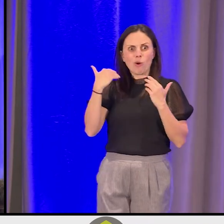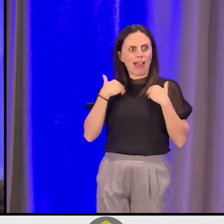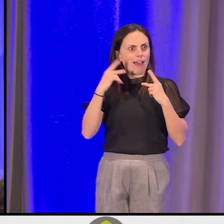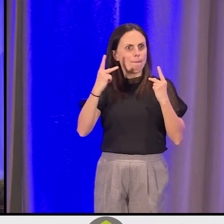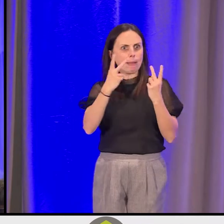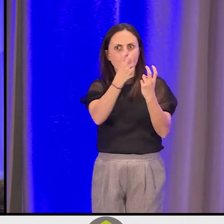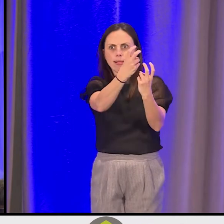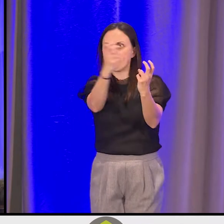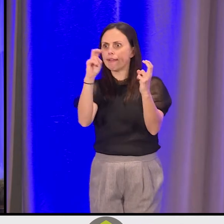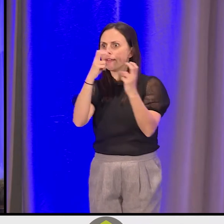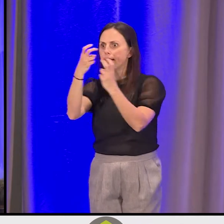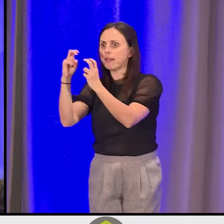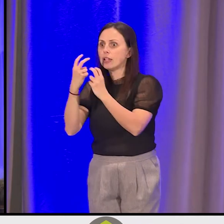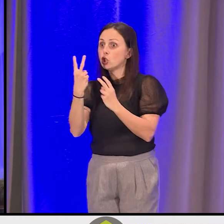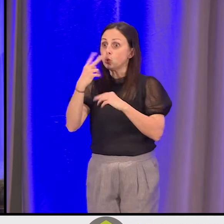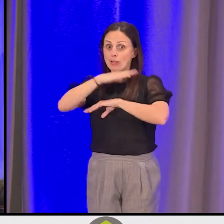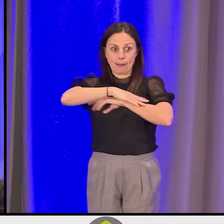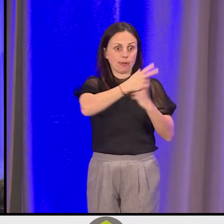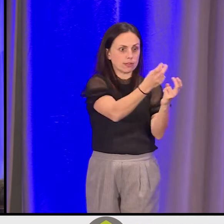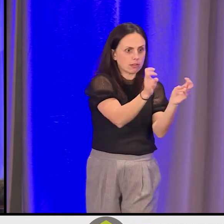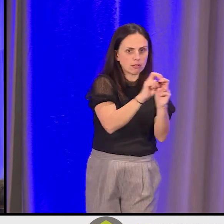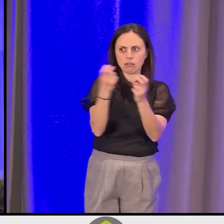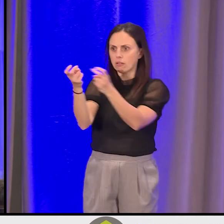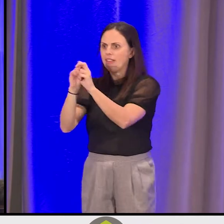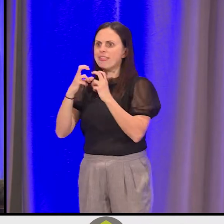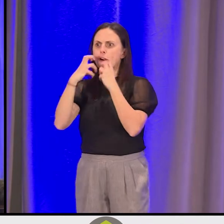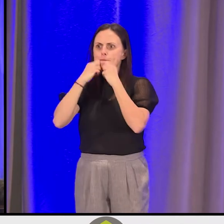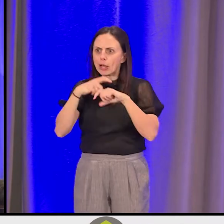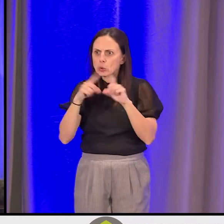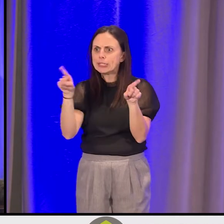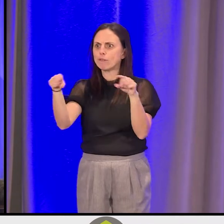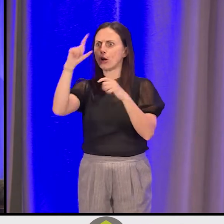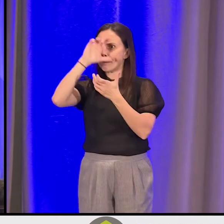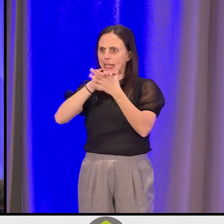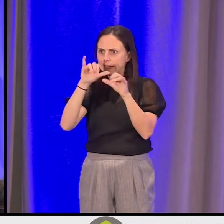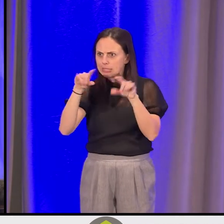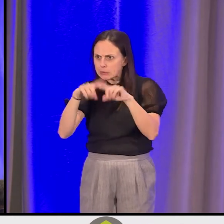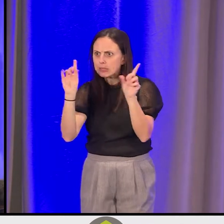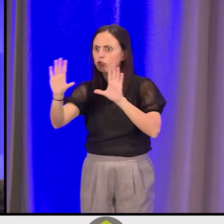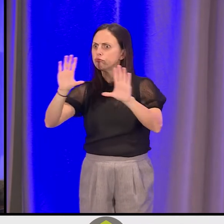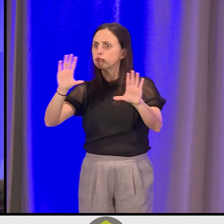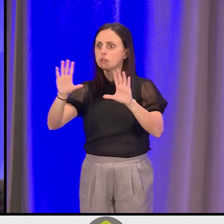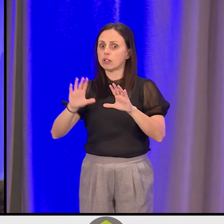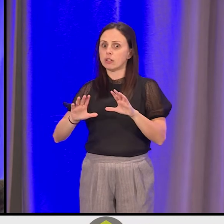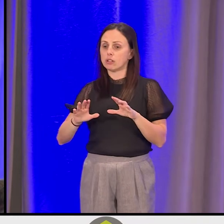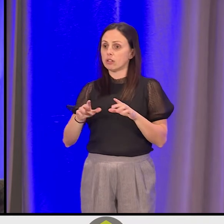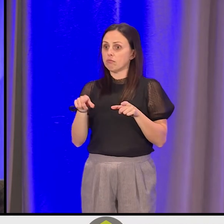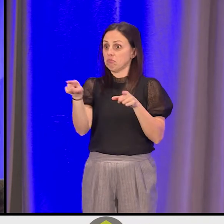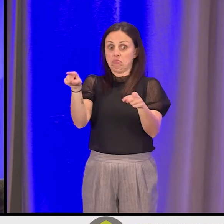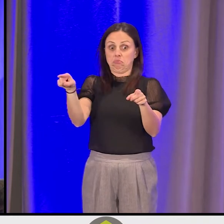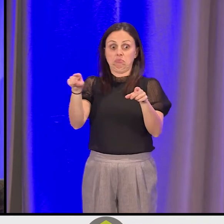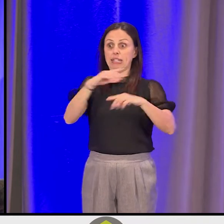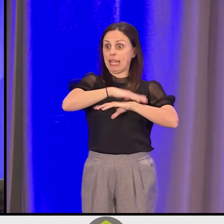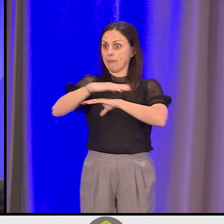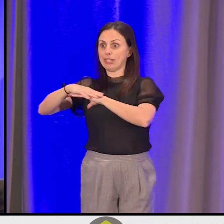and they're sitting at two tables. And they come from different values, different beliefs, different systems. And they don't -- they don't see one another.